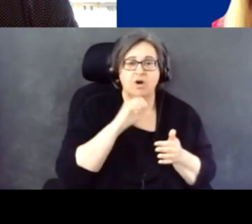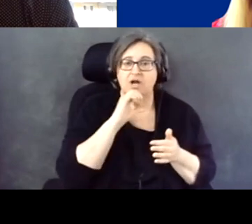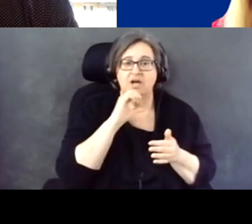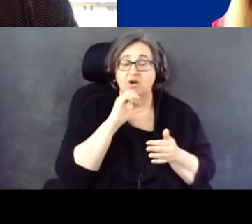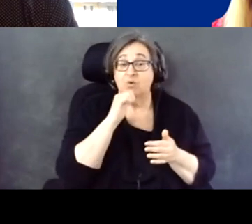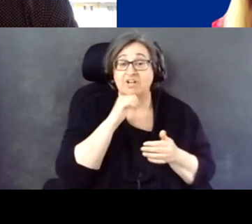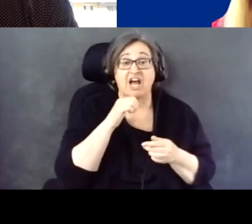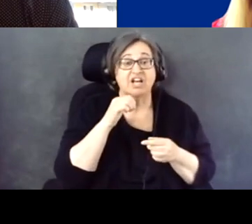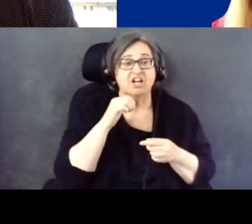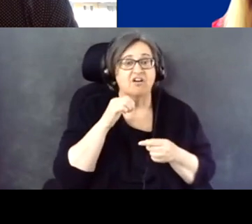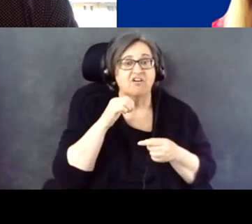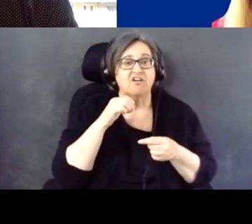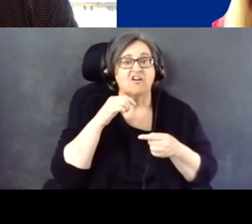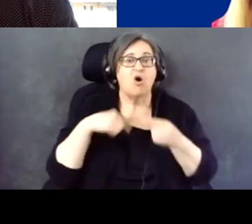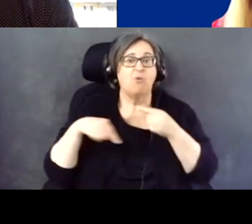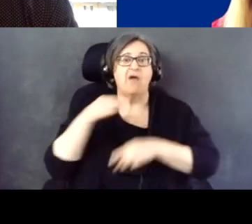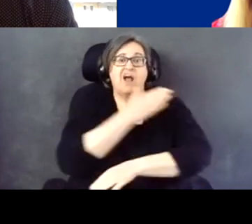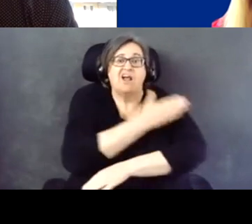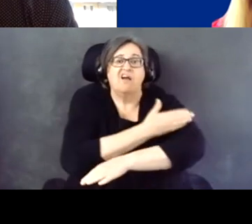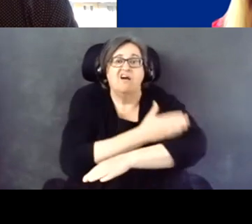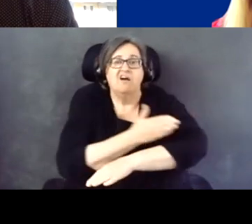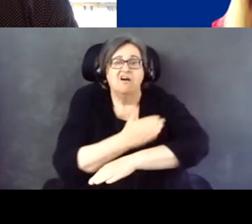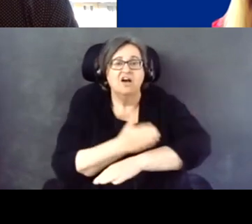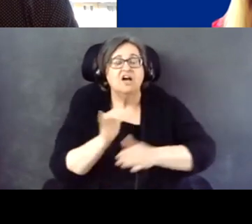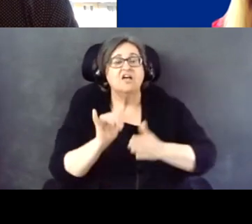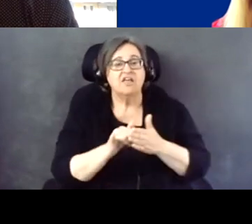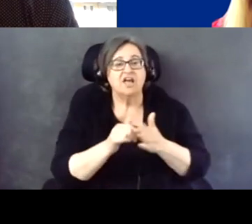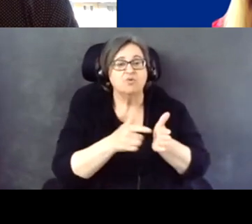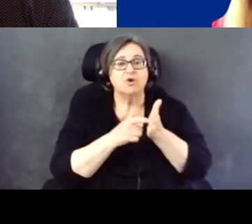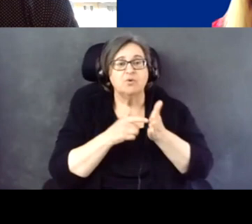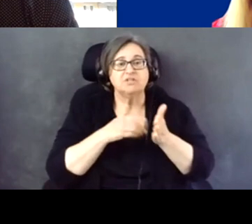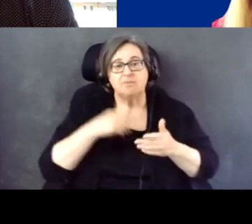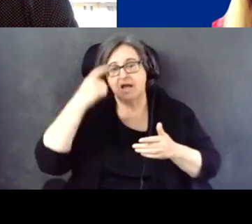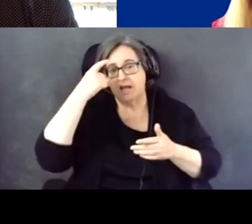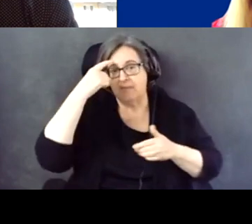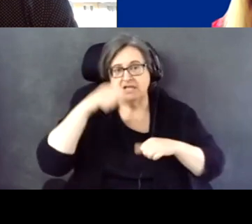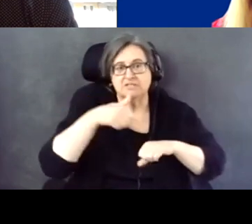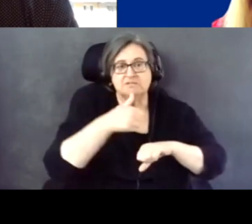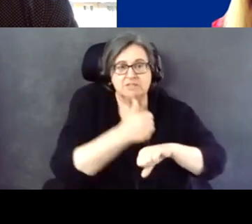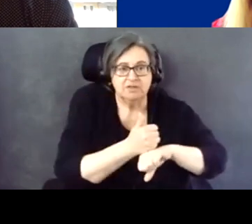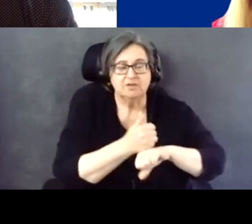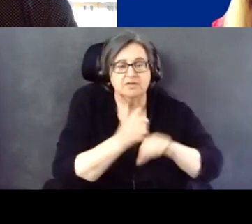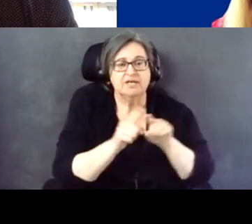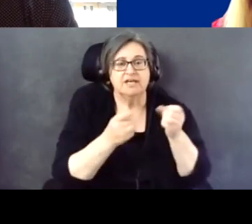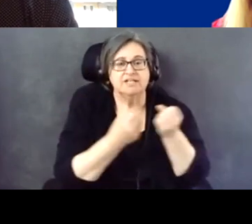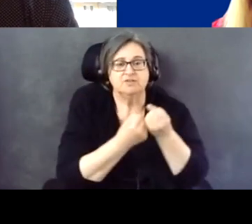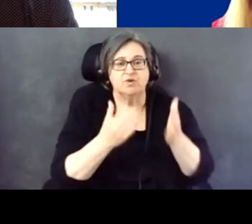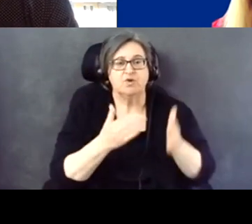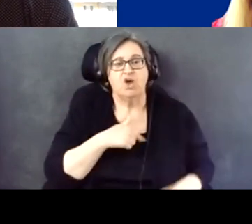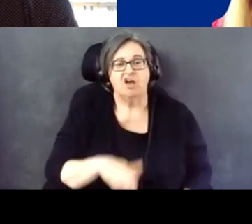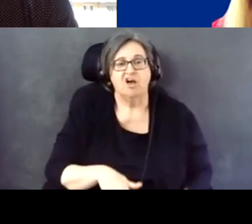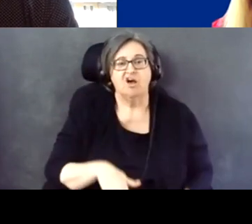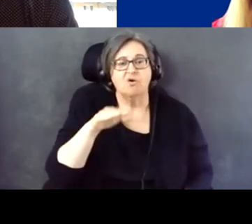And that requires the mentality I have as an advocate having grown up in the '60s, and